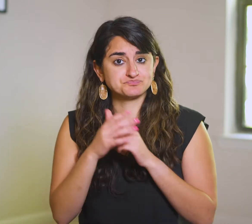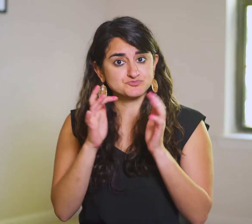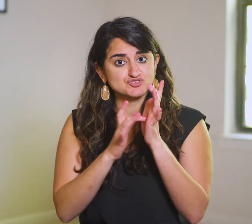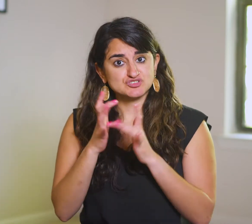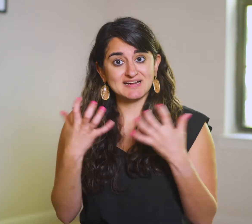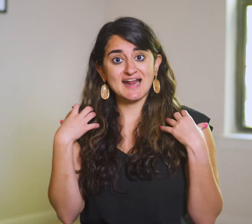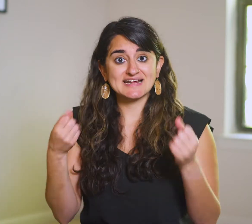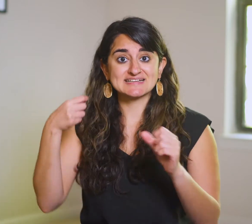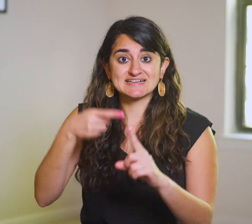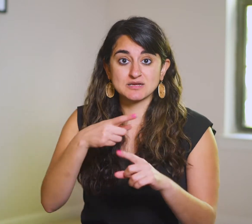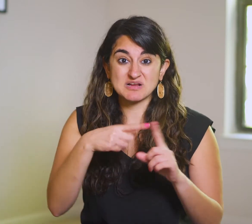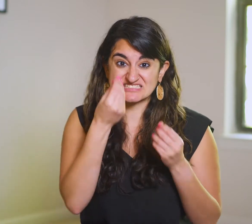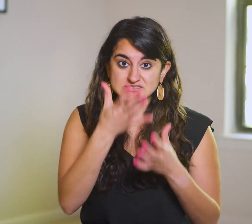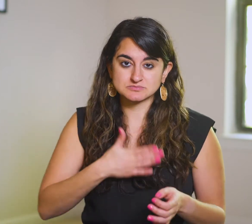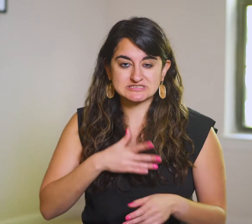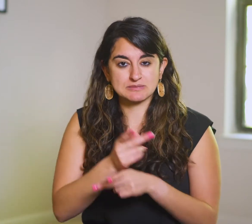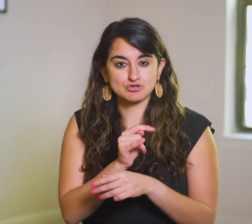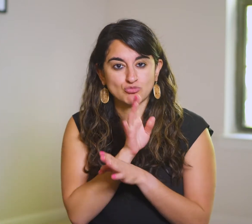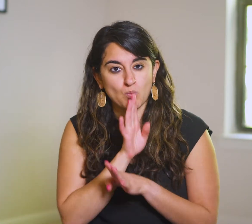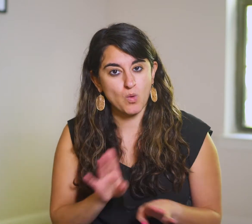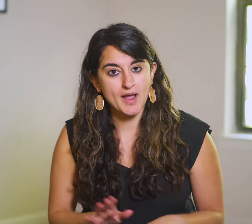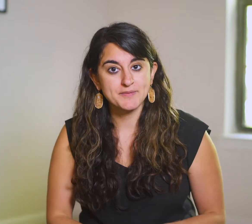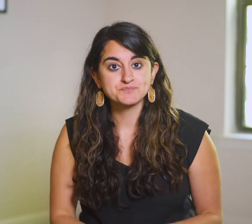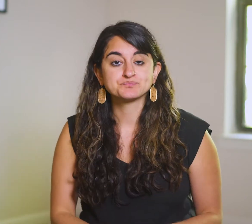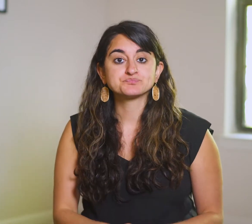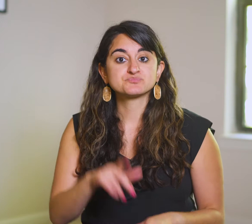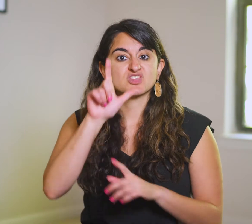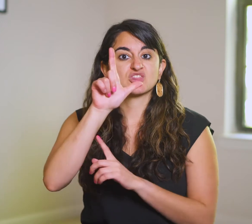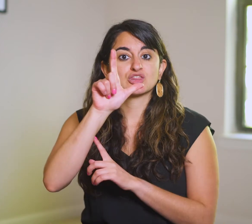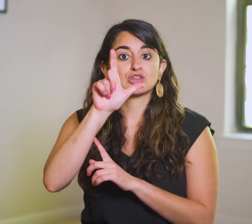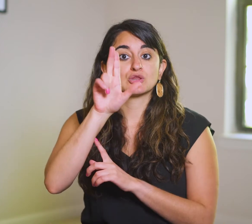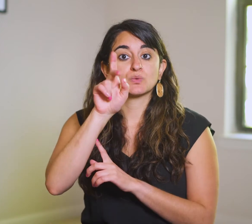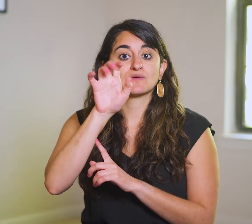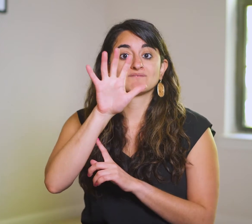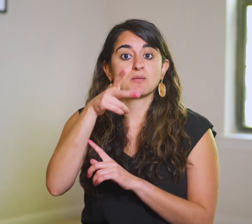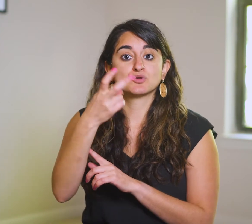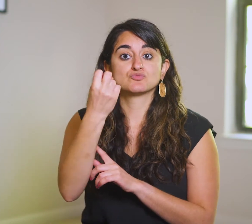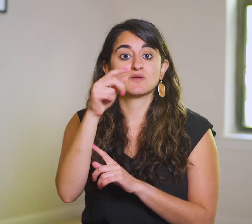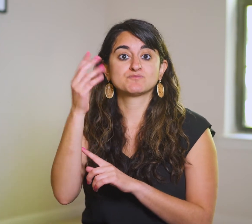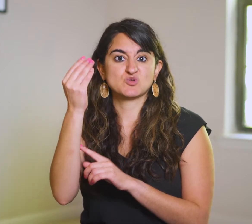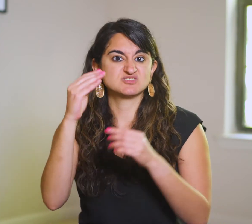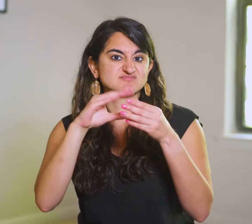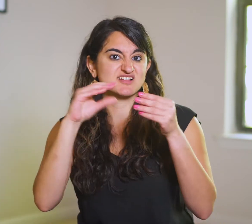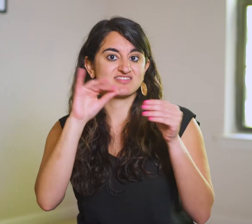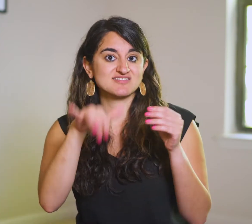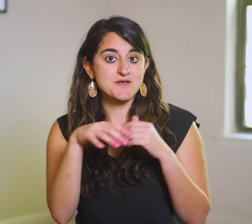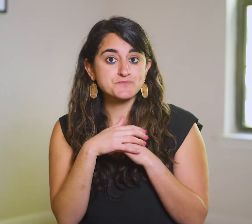Jesus heals him but says to keep it quiet. He did this in Luke 5:12-14 too,